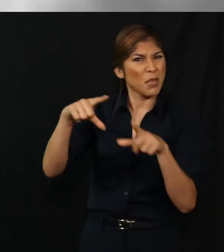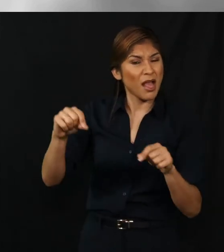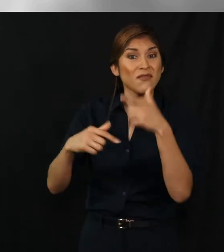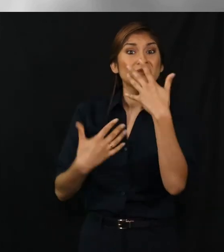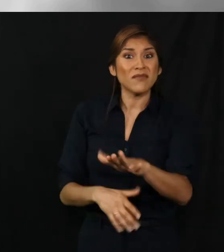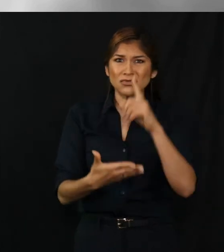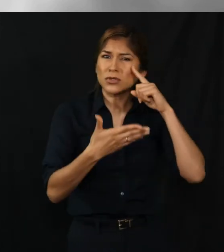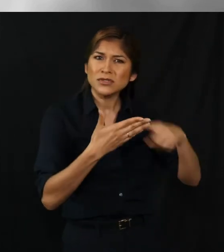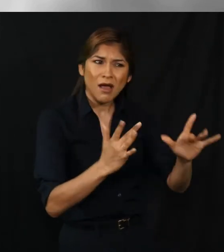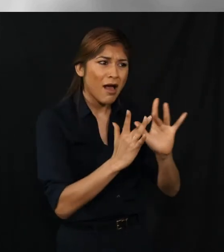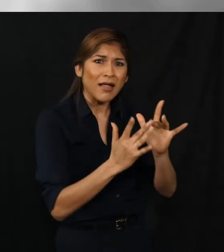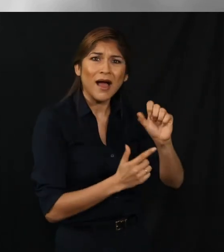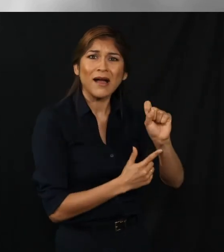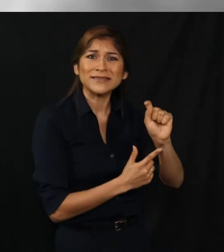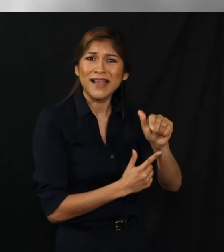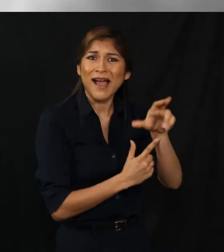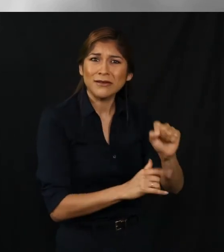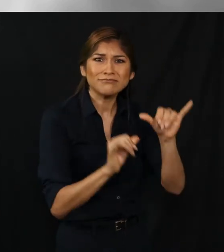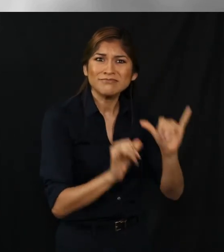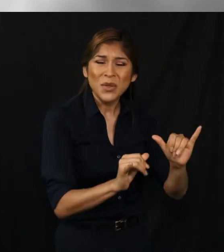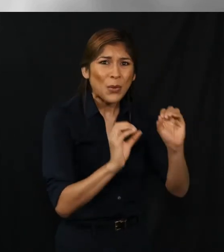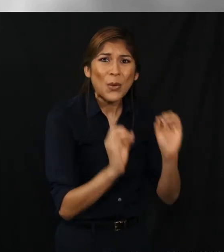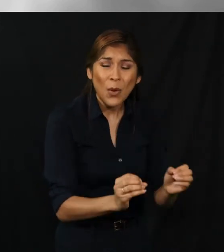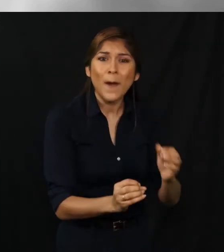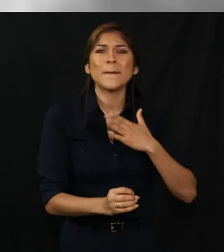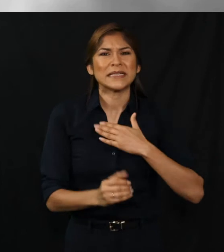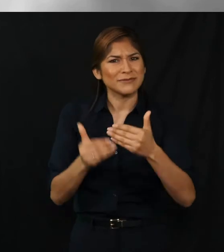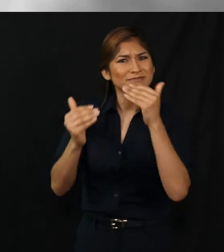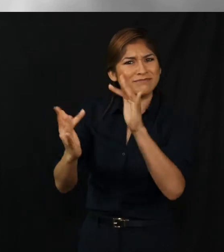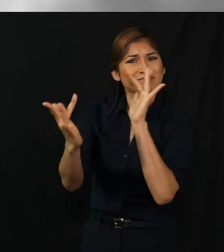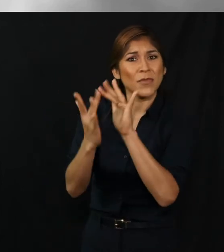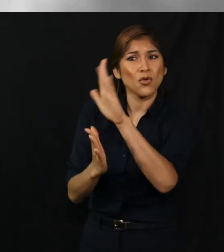If you do not receive your absentee ballot after submitting your application